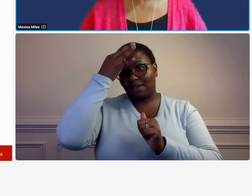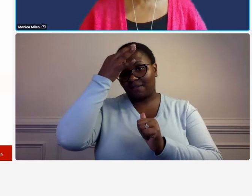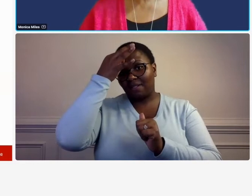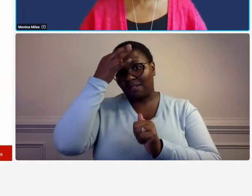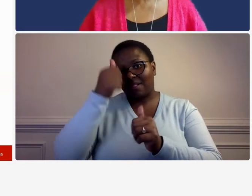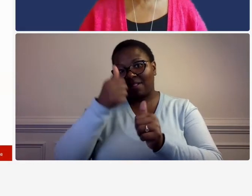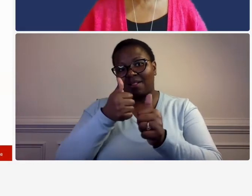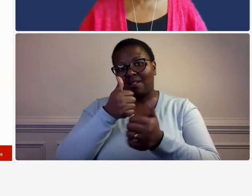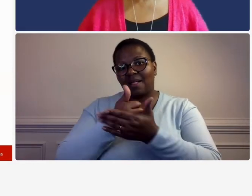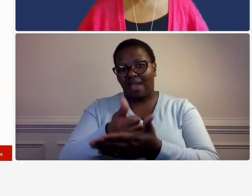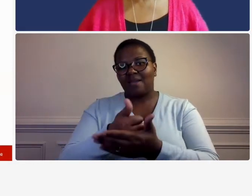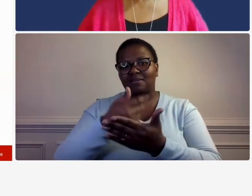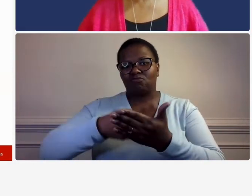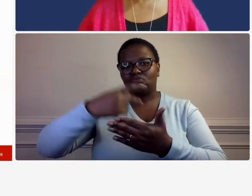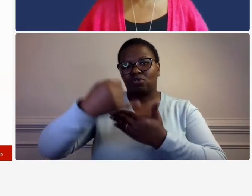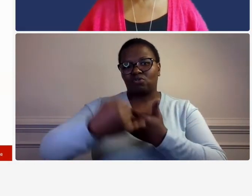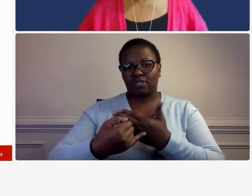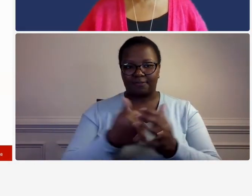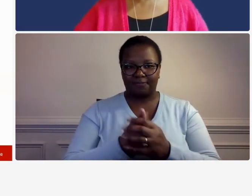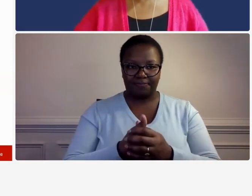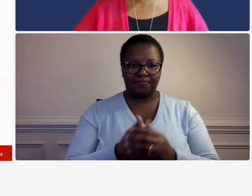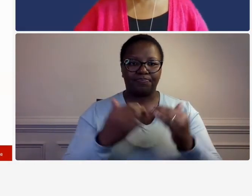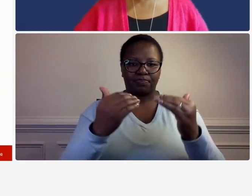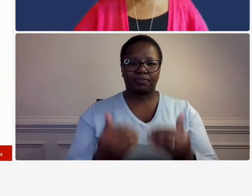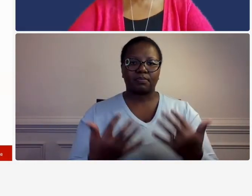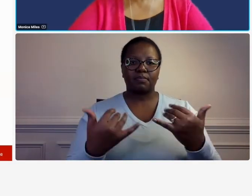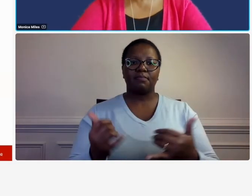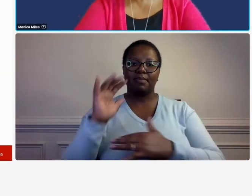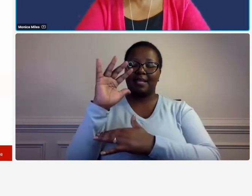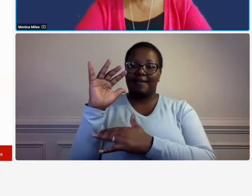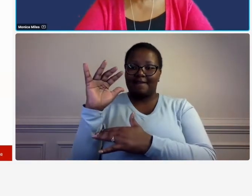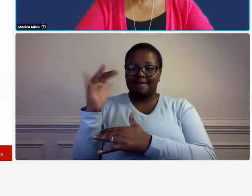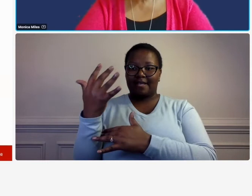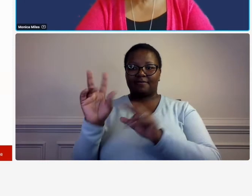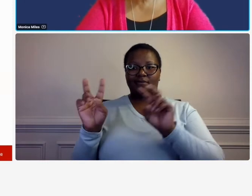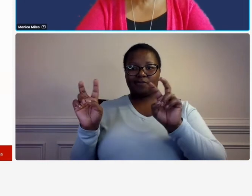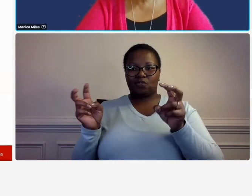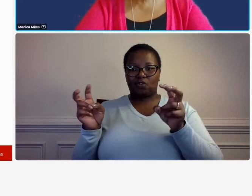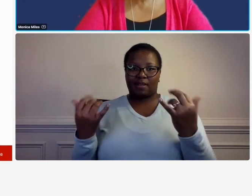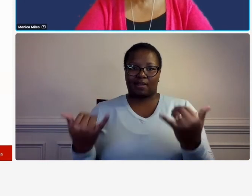okay so next we're at the fifth component of an adequate accounting system so the fifth component